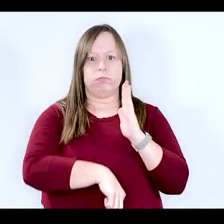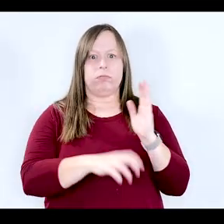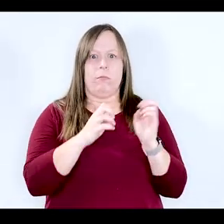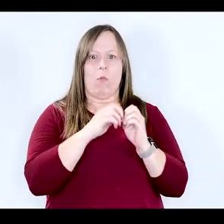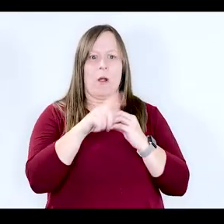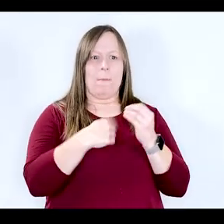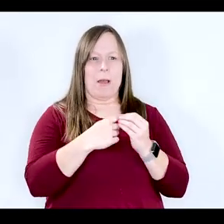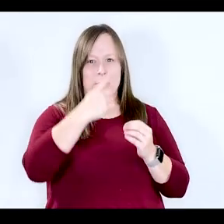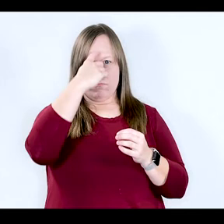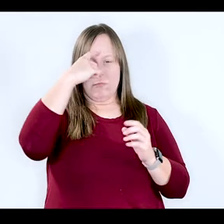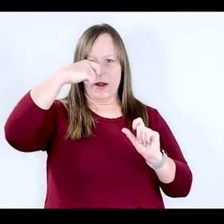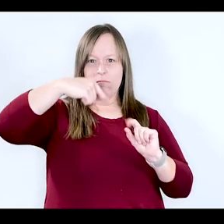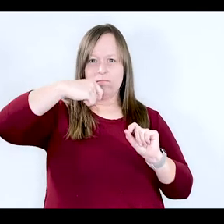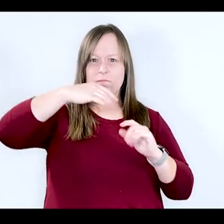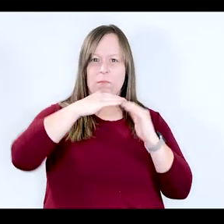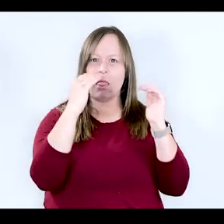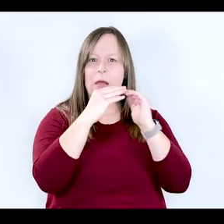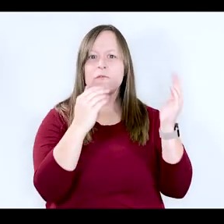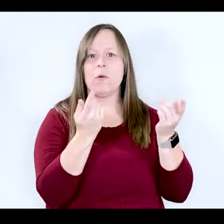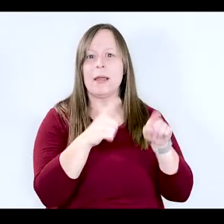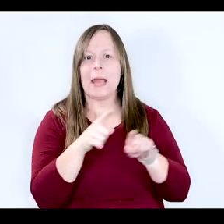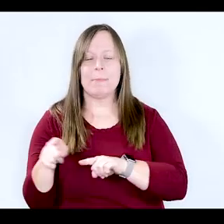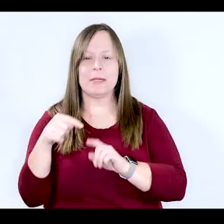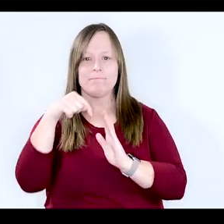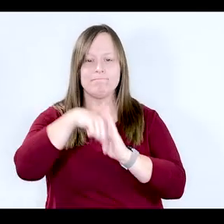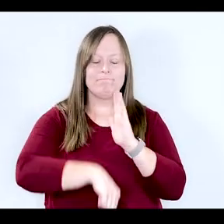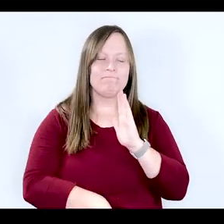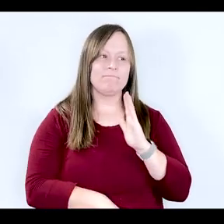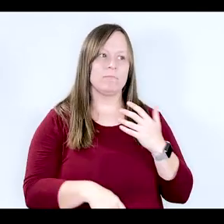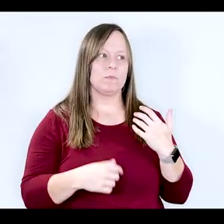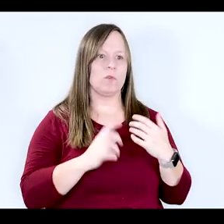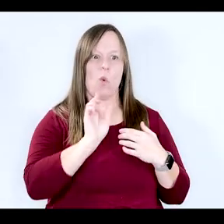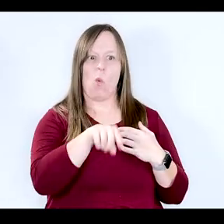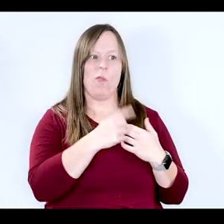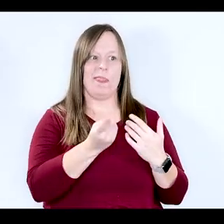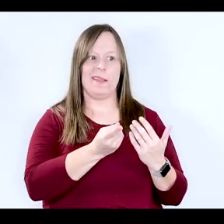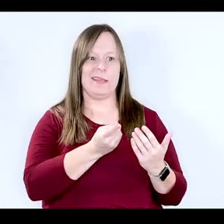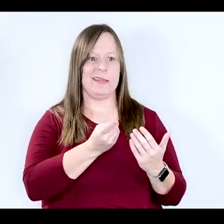about what's happening at a neurological level and I think that can only better